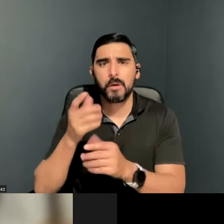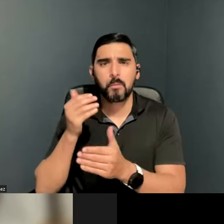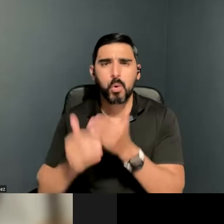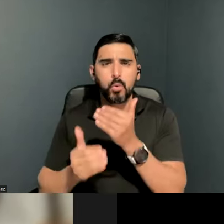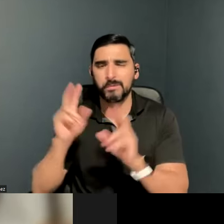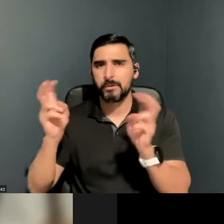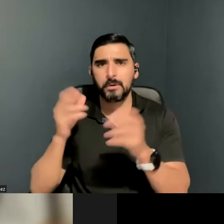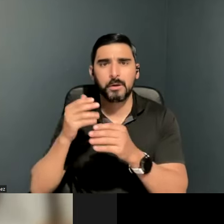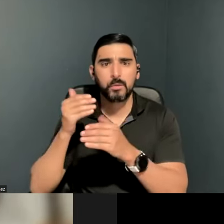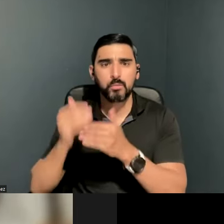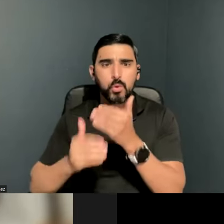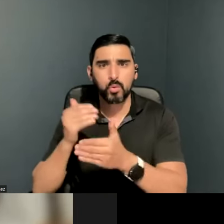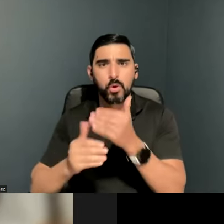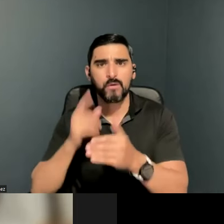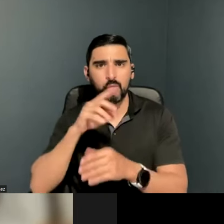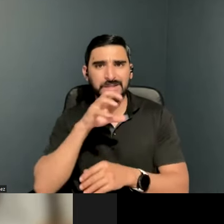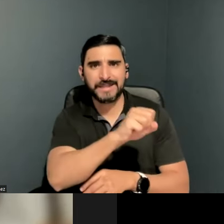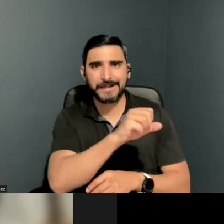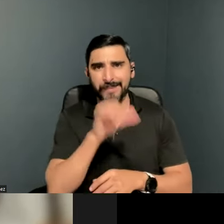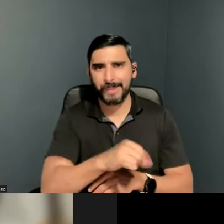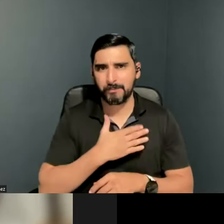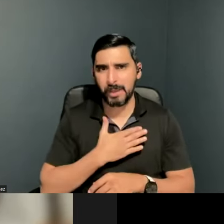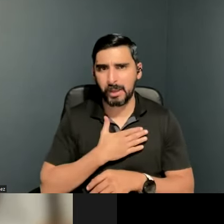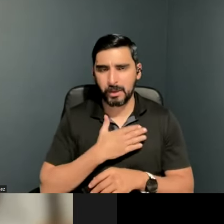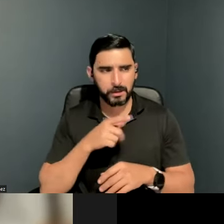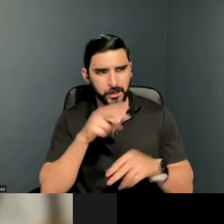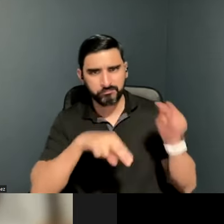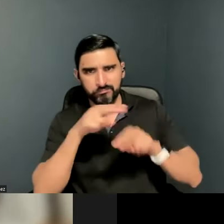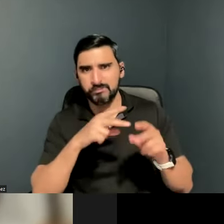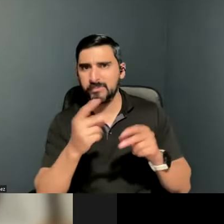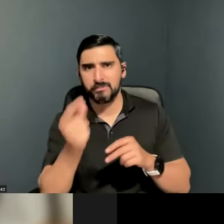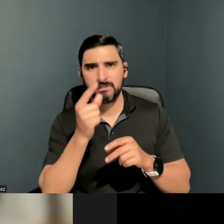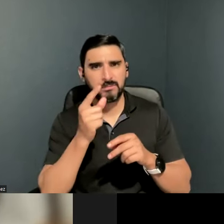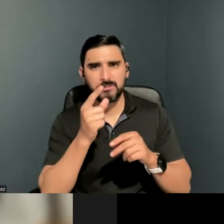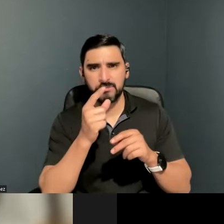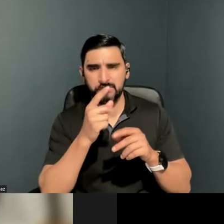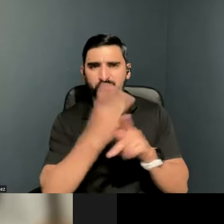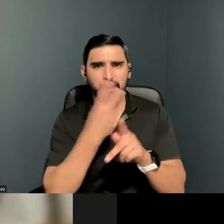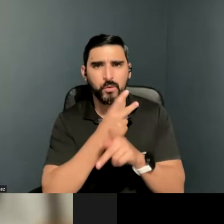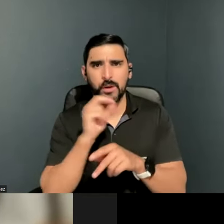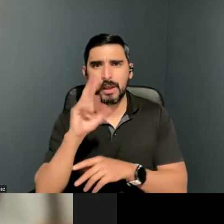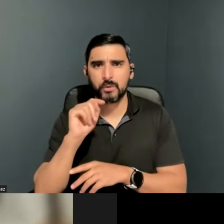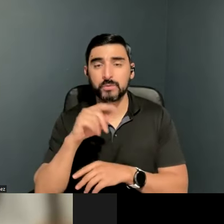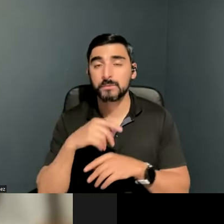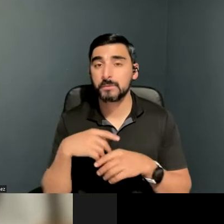for detecting it - they figured it out really quick. But unfortunately,